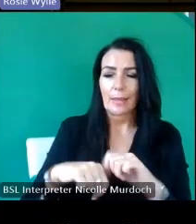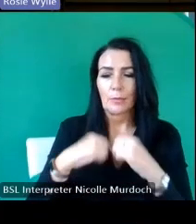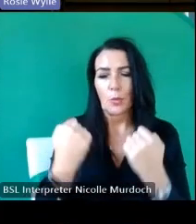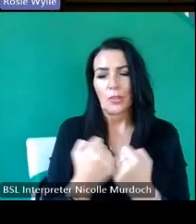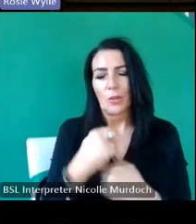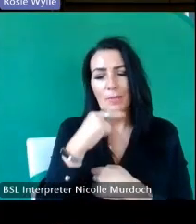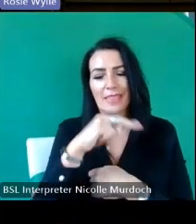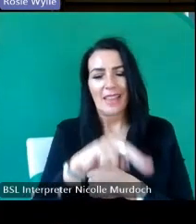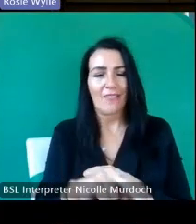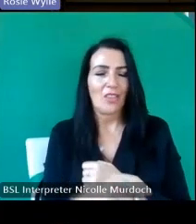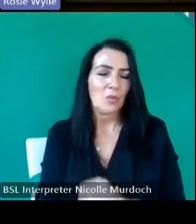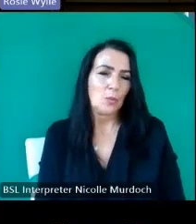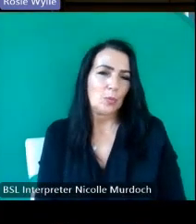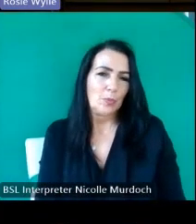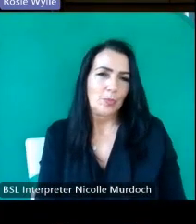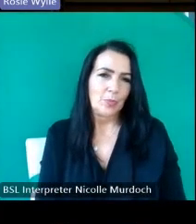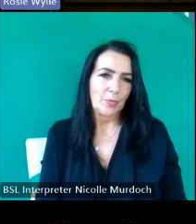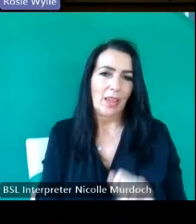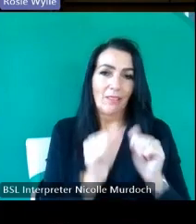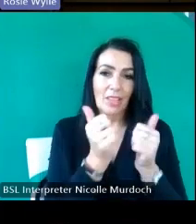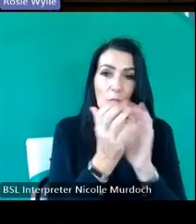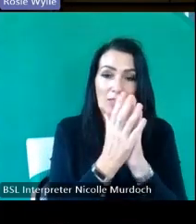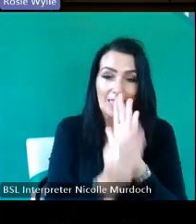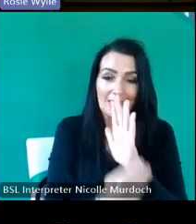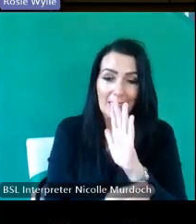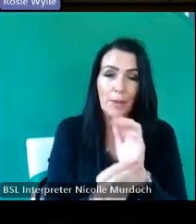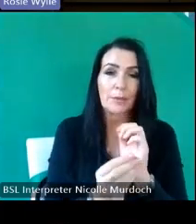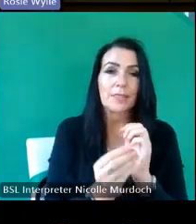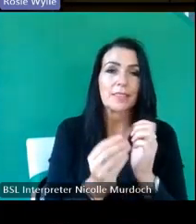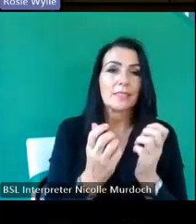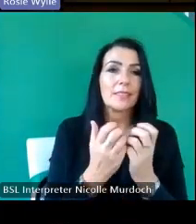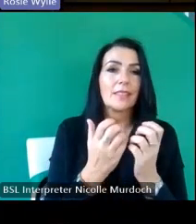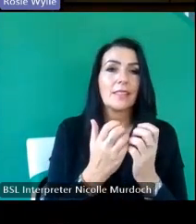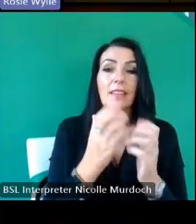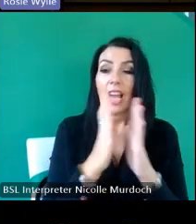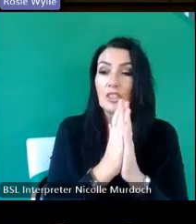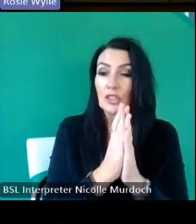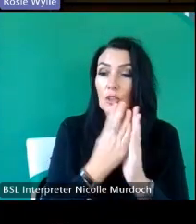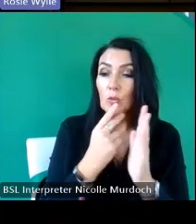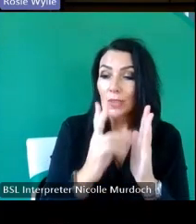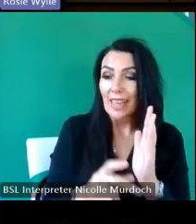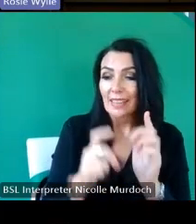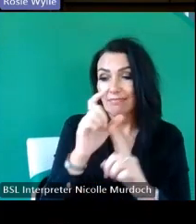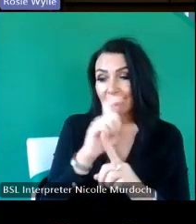great examples of of a church we've got a reuse of a community shop we've got reuse of a historic